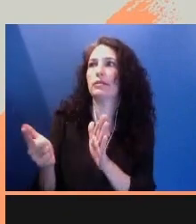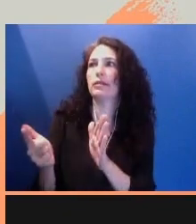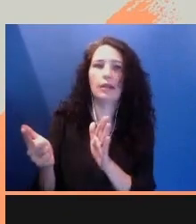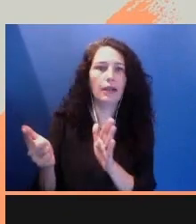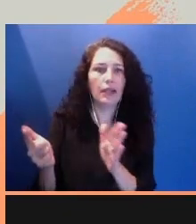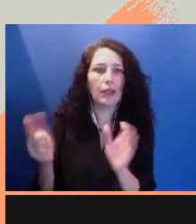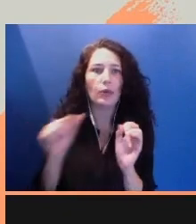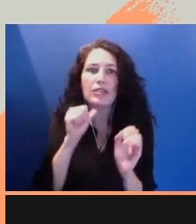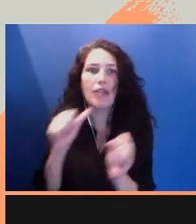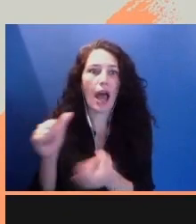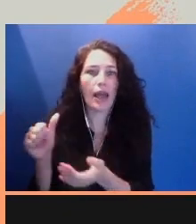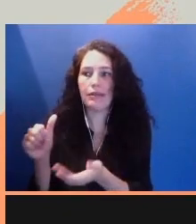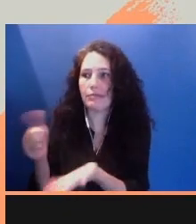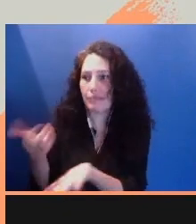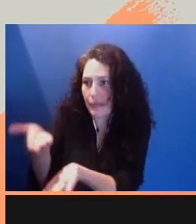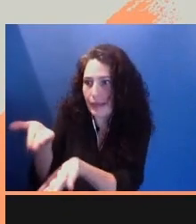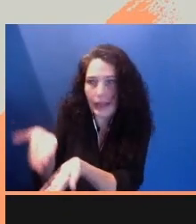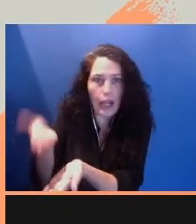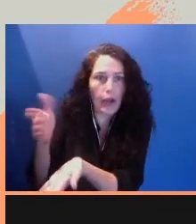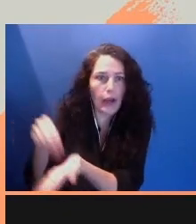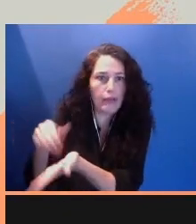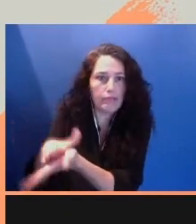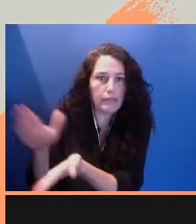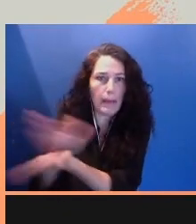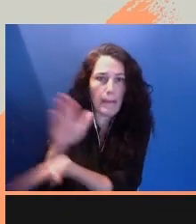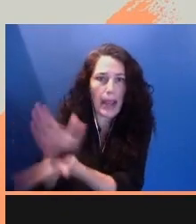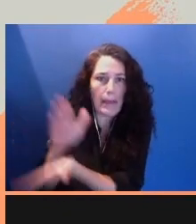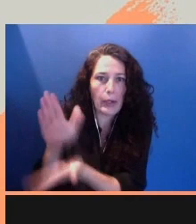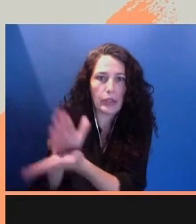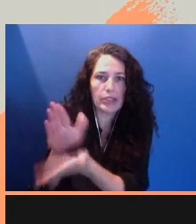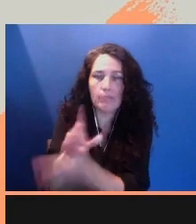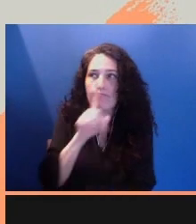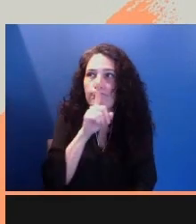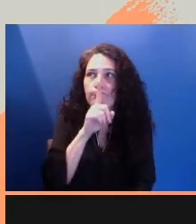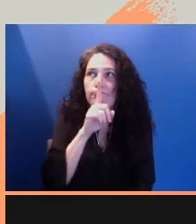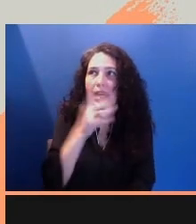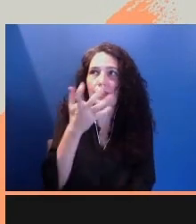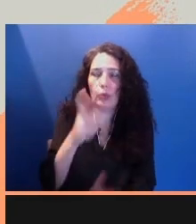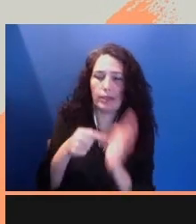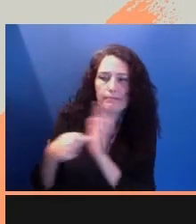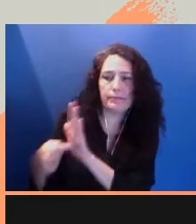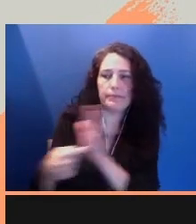lest we reveal ourselves. I was 10 when my mother met an American who promised to marry